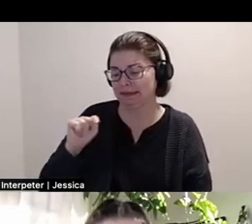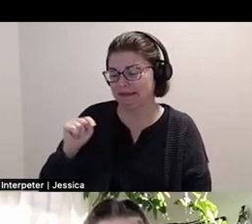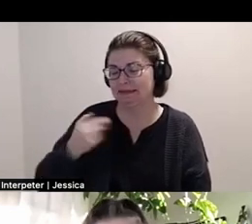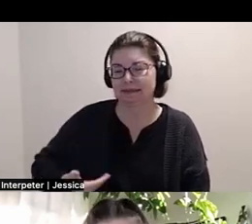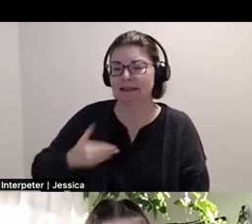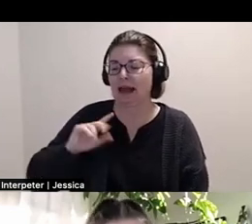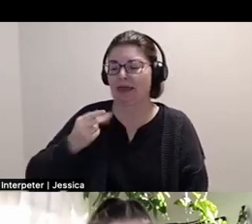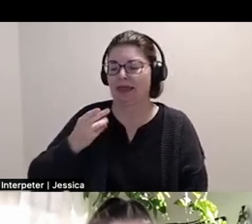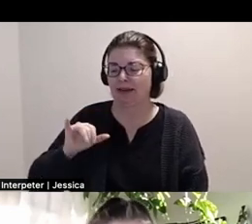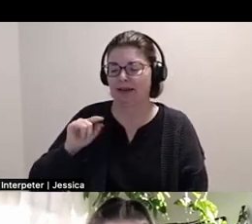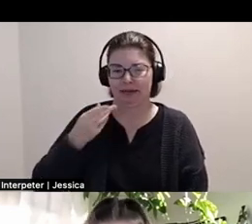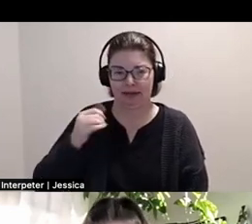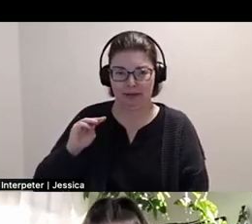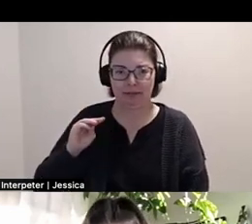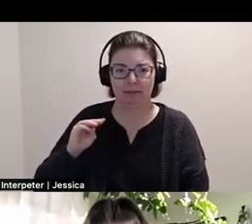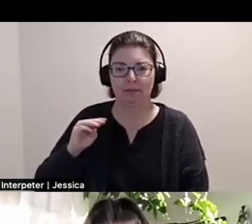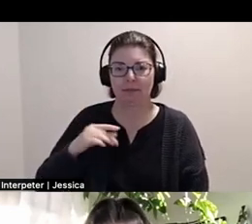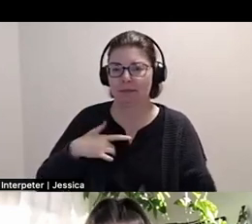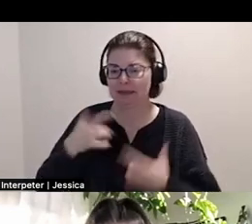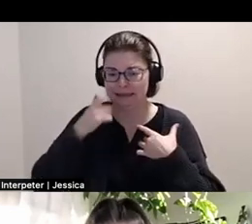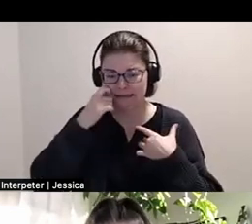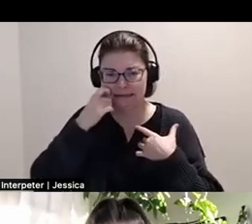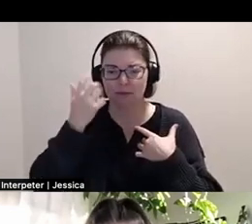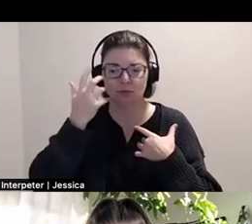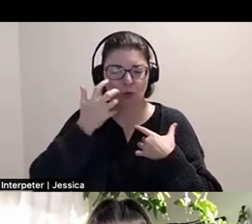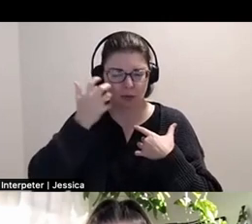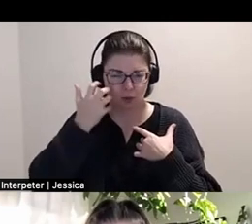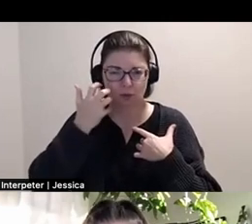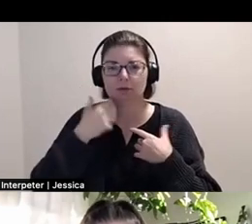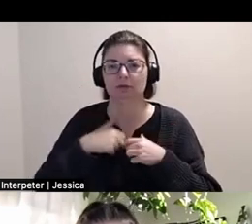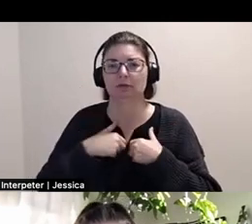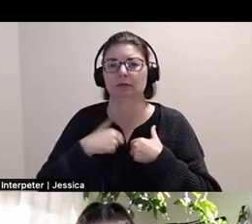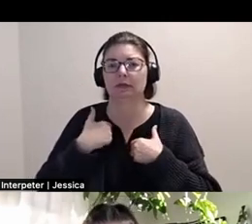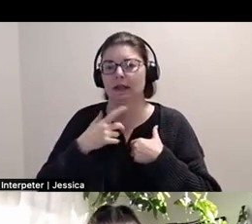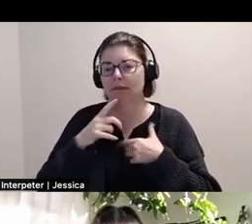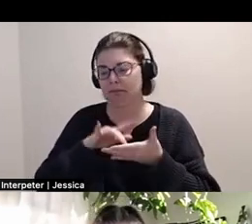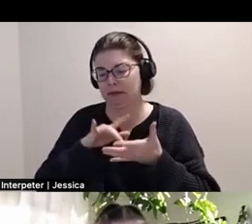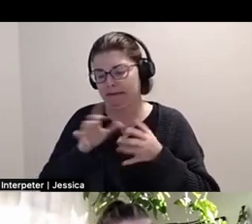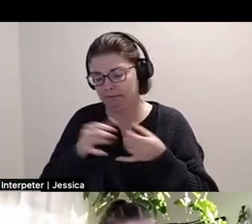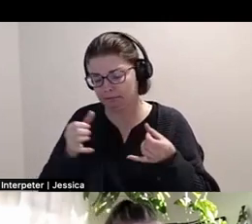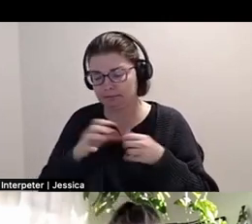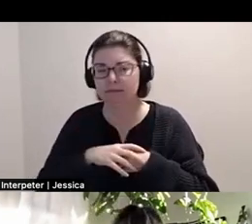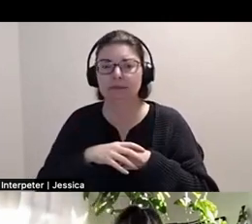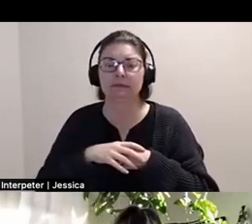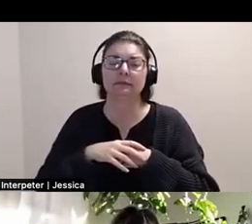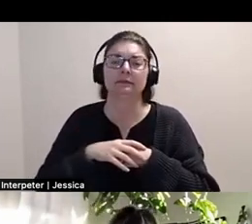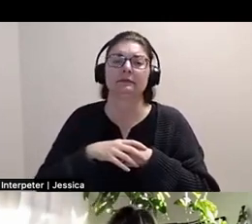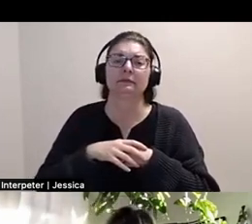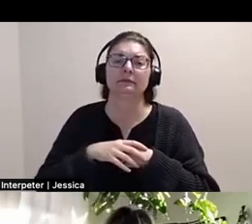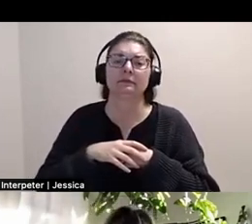I'm a light skinned brown person who is mid fat. I'm wearing like a black and gray